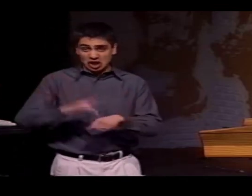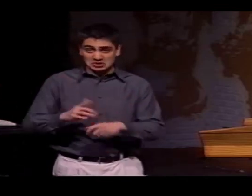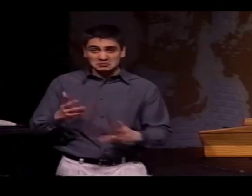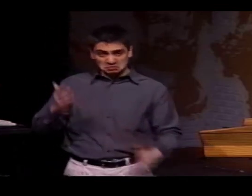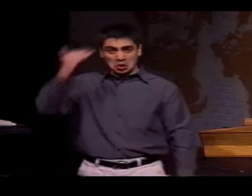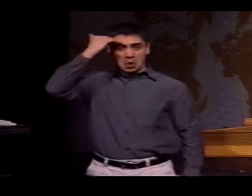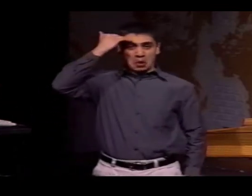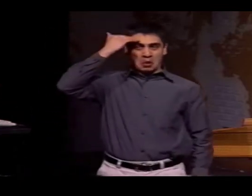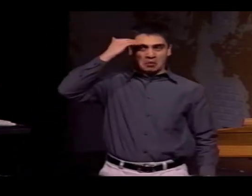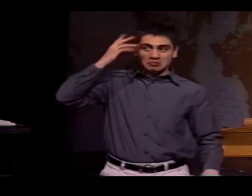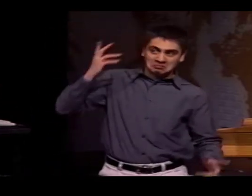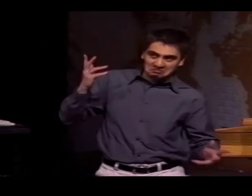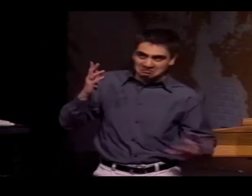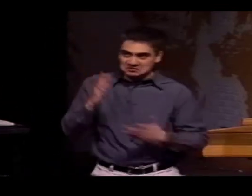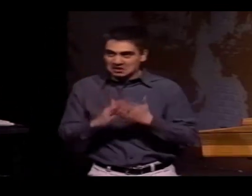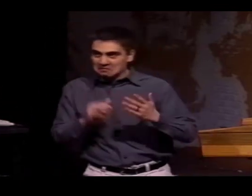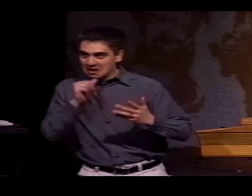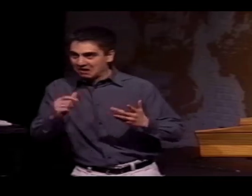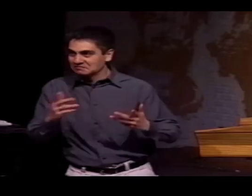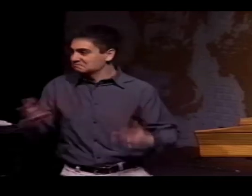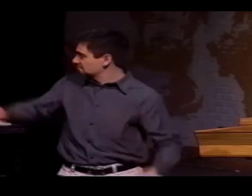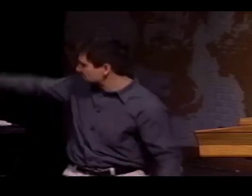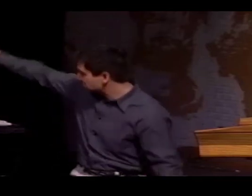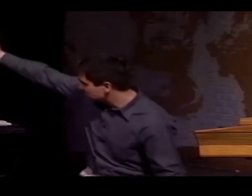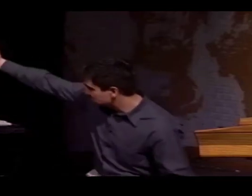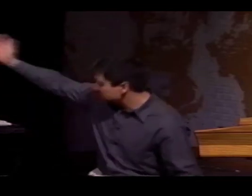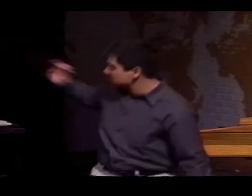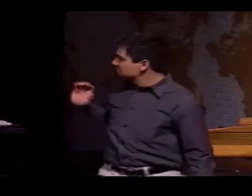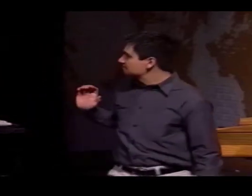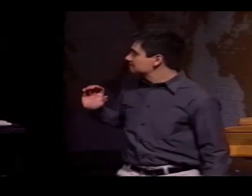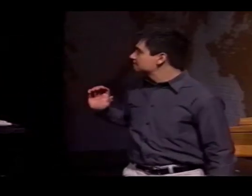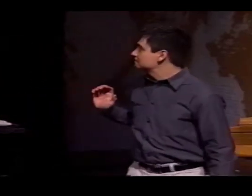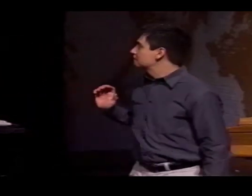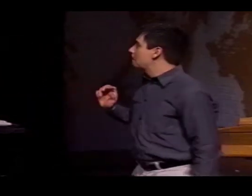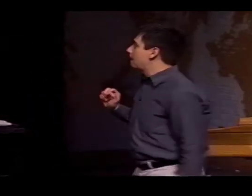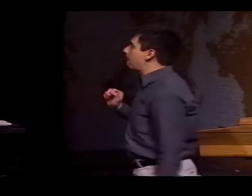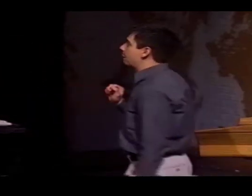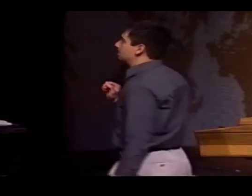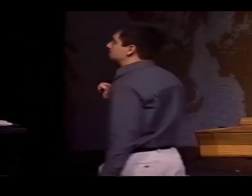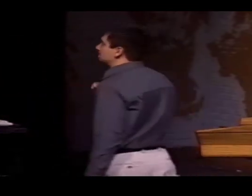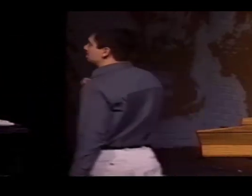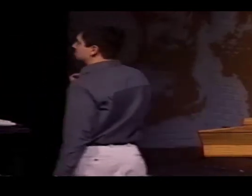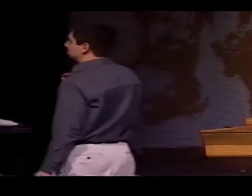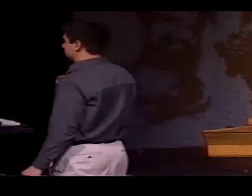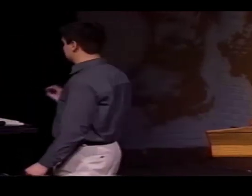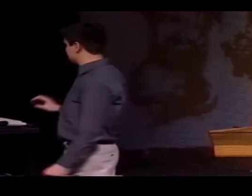I DON'T KNOW IF YOU ARE AWARE OF THIS, IF YOU'VE BEEN THERE OR NOT, BUT IF YOU HAVEN'T, THIS IS WHAT WE'RE TALKING ABOUT.